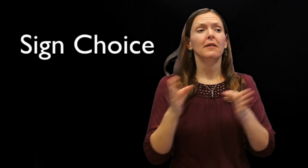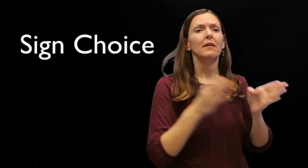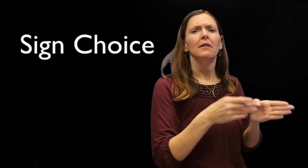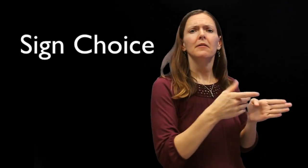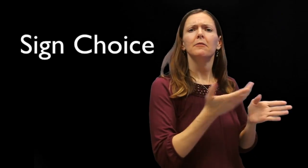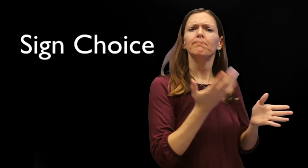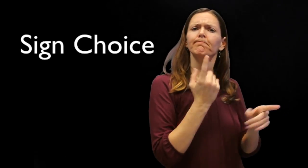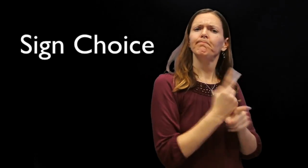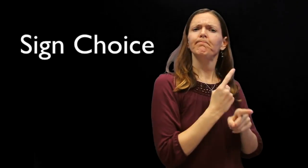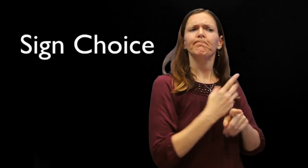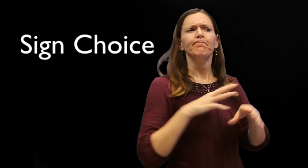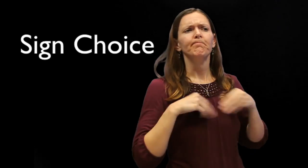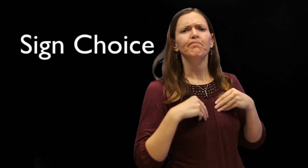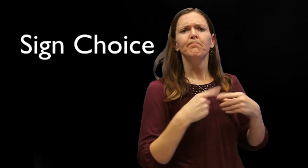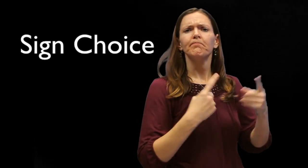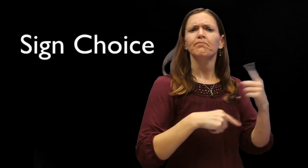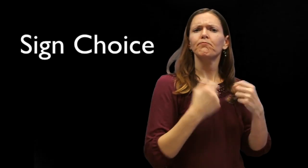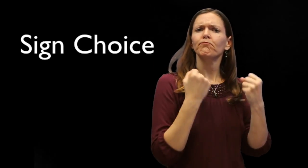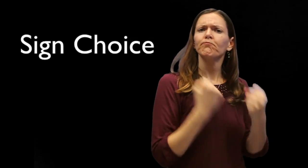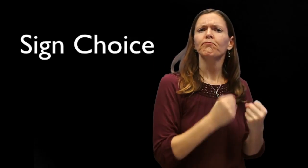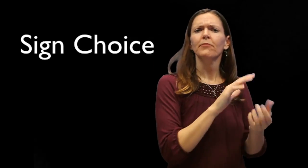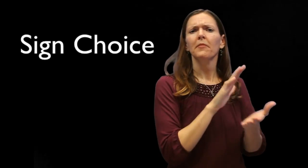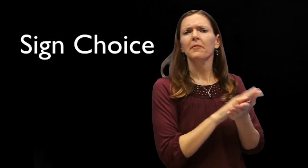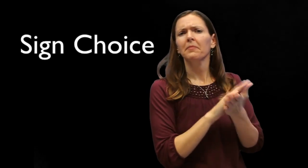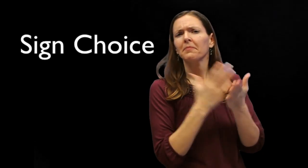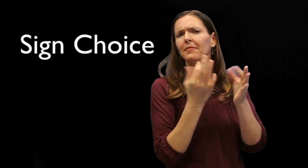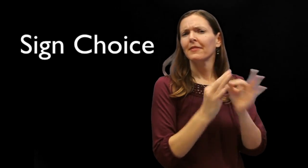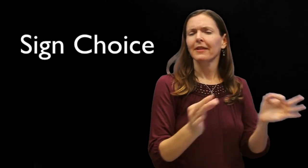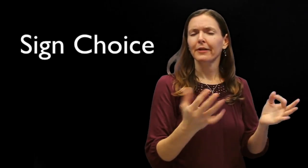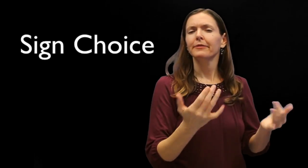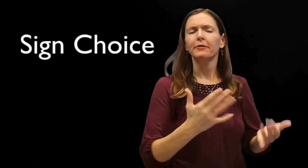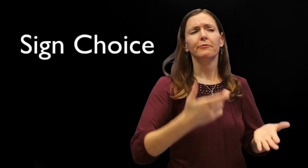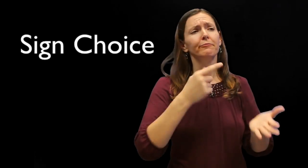Now, what does sign choices for an academic presentation include?